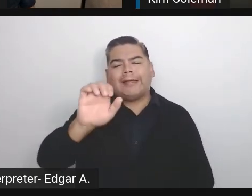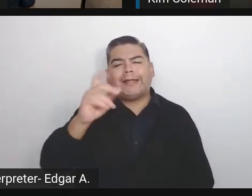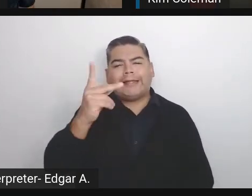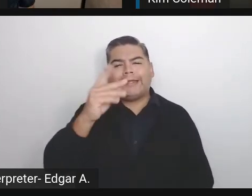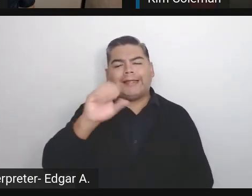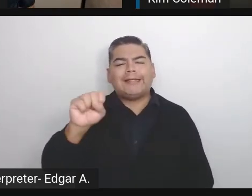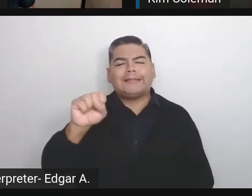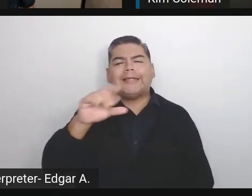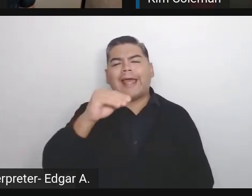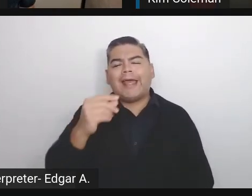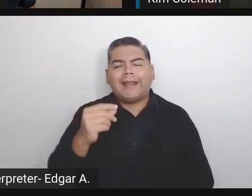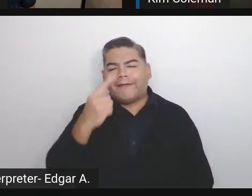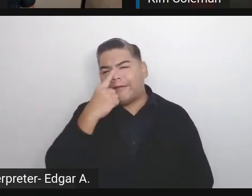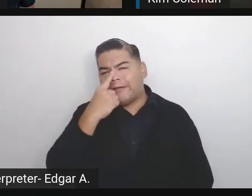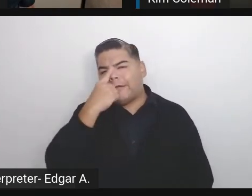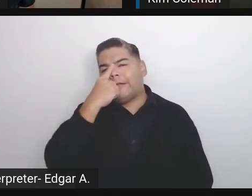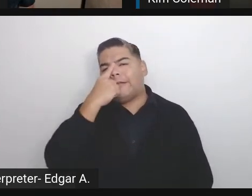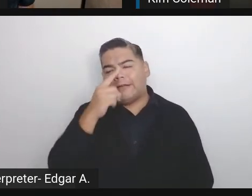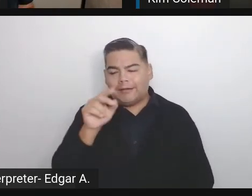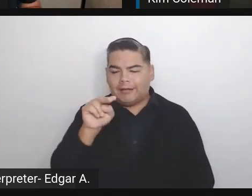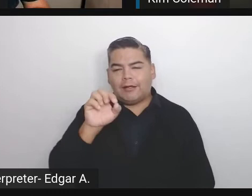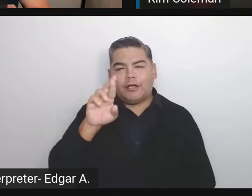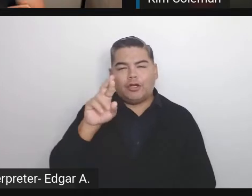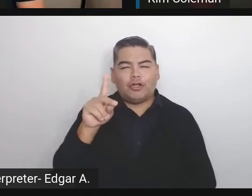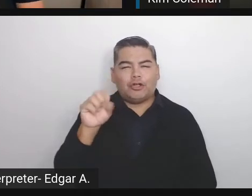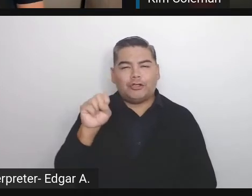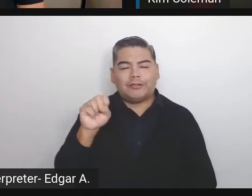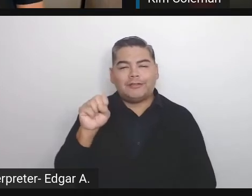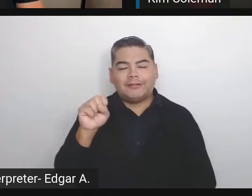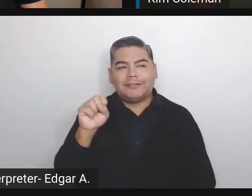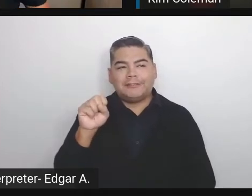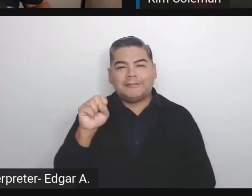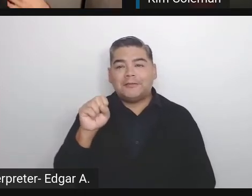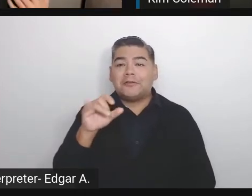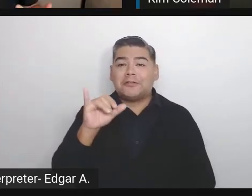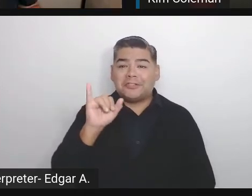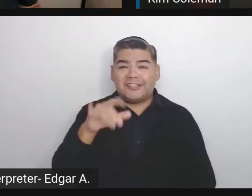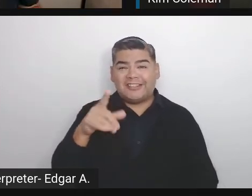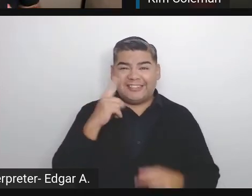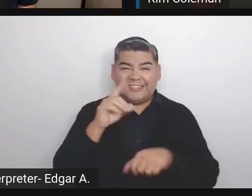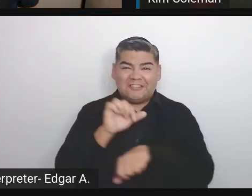I think that WordPress by default got more accessible to everyone.